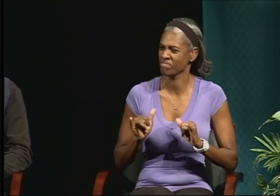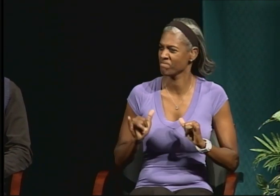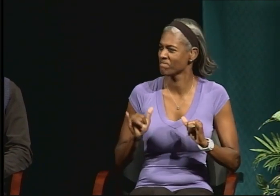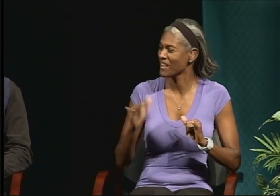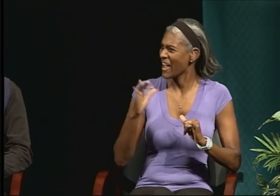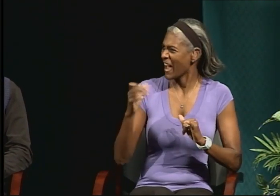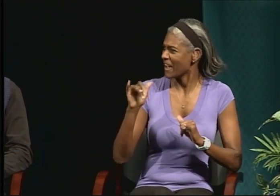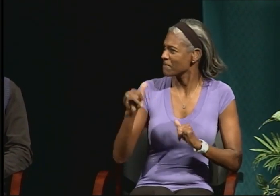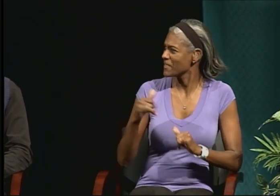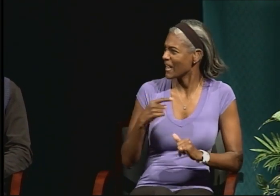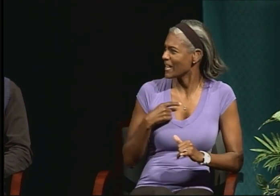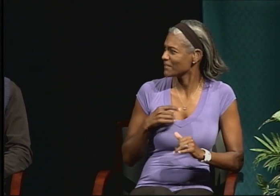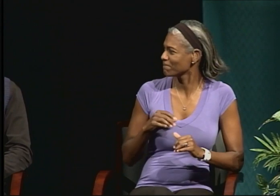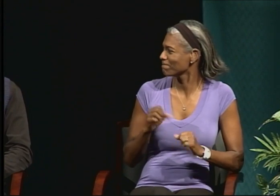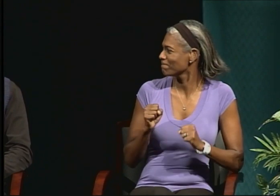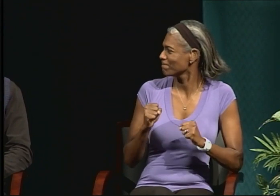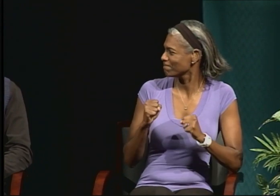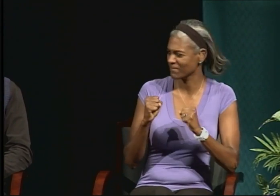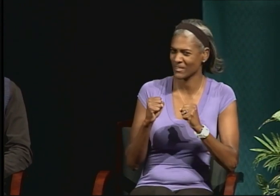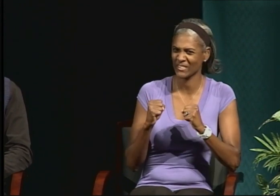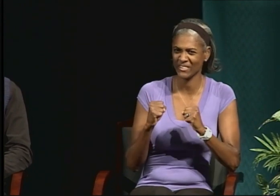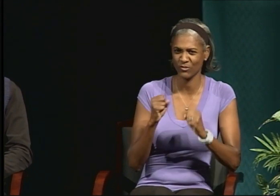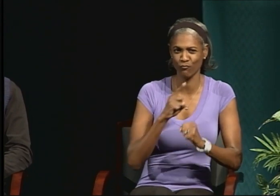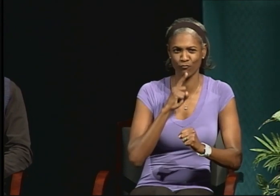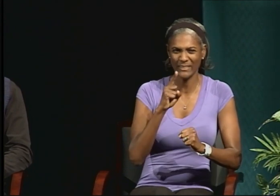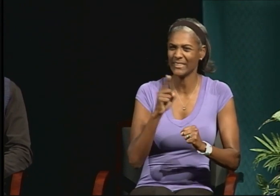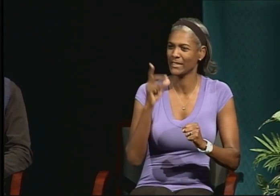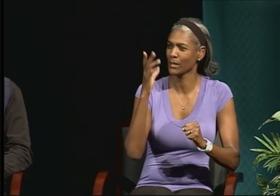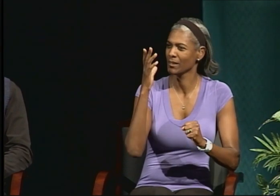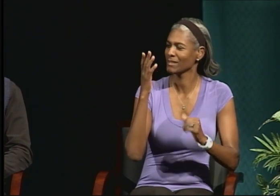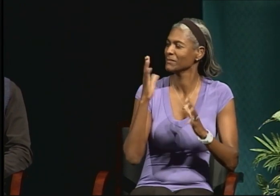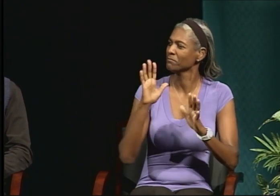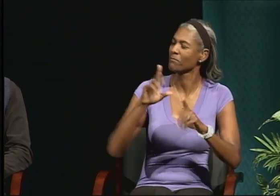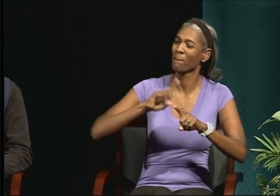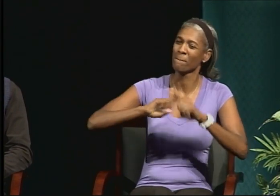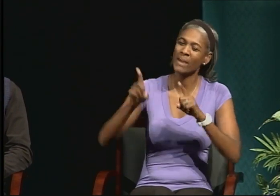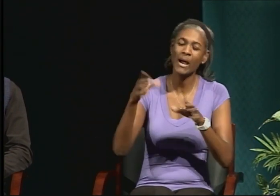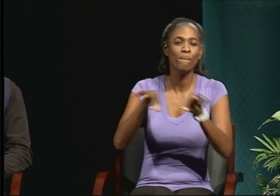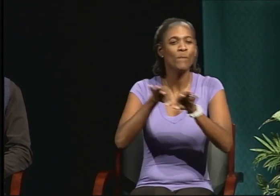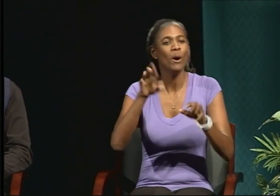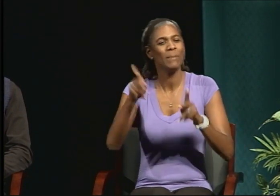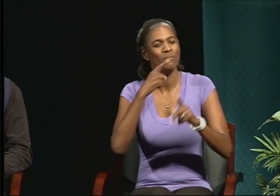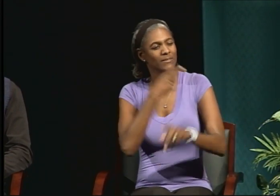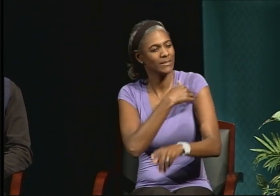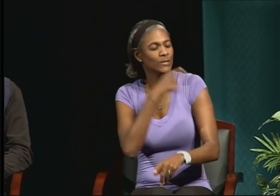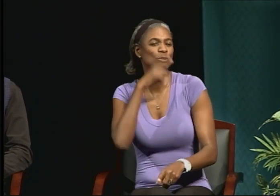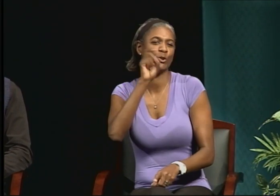to get through it. I'm done now. And I still think about these barriers